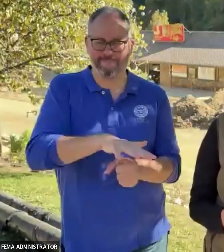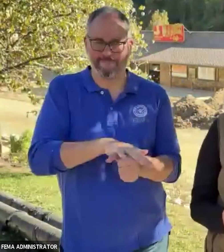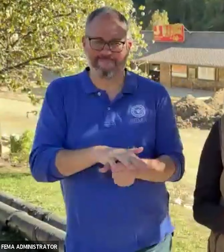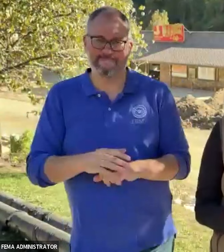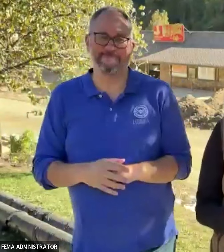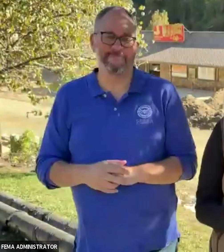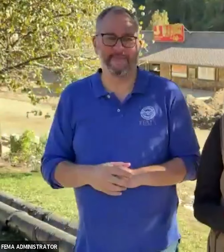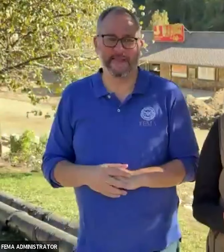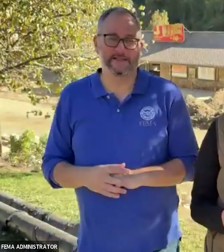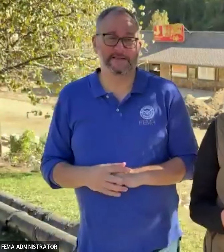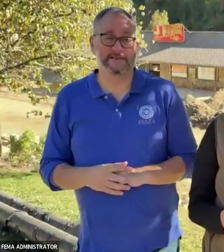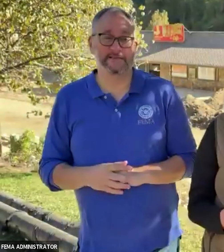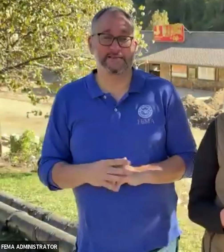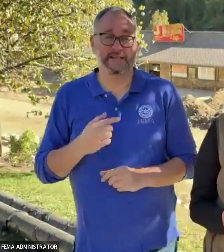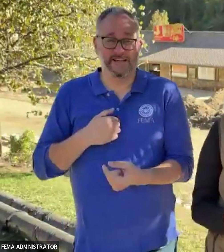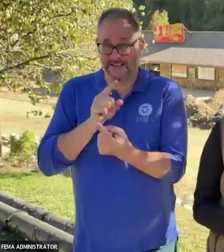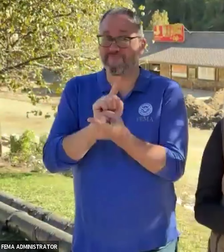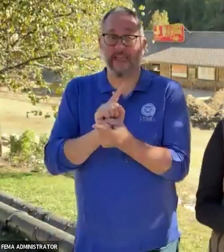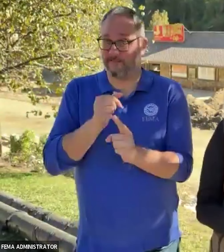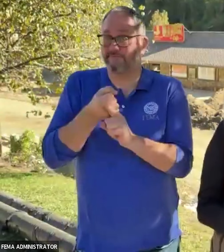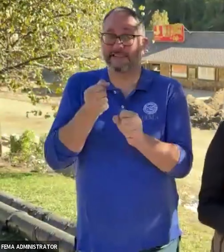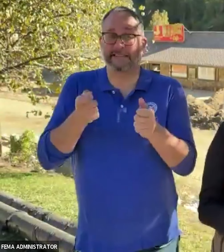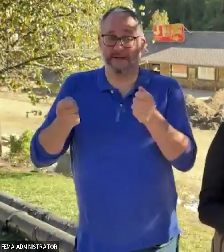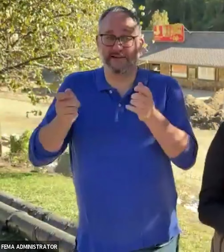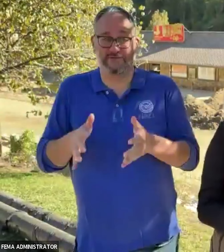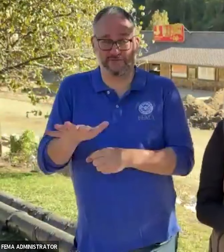I met an incident manager from Washington State who deployed to our Emergency